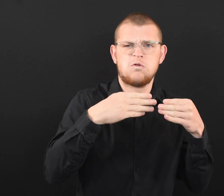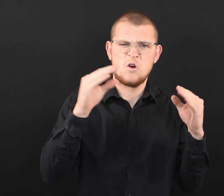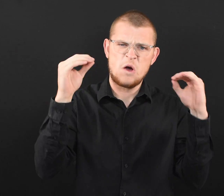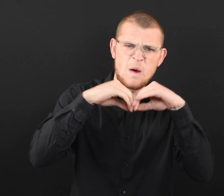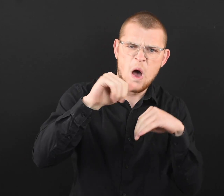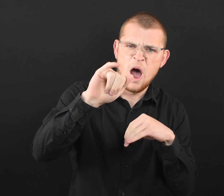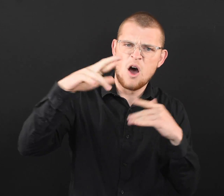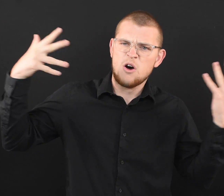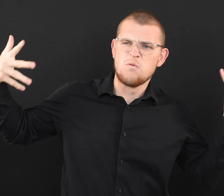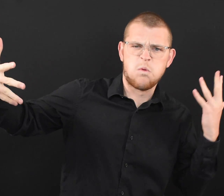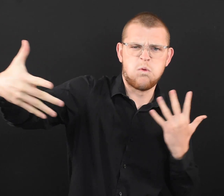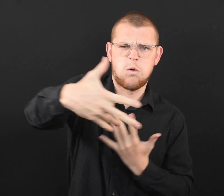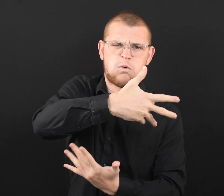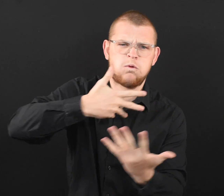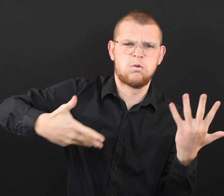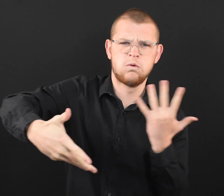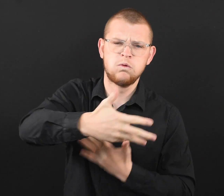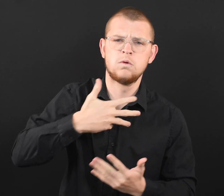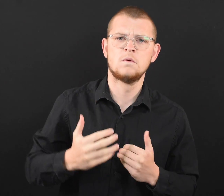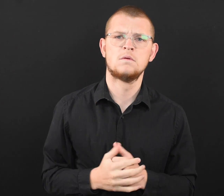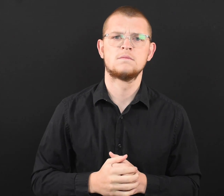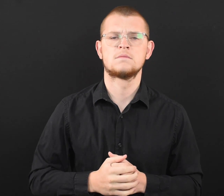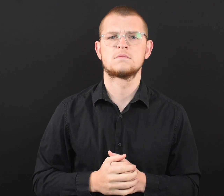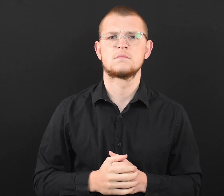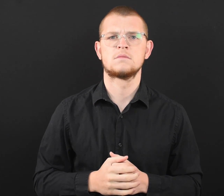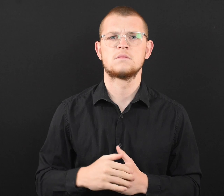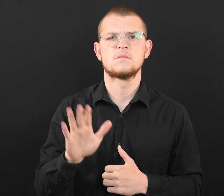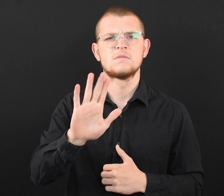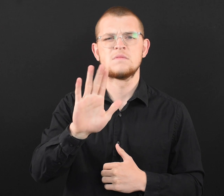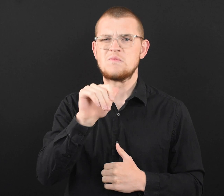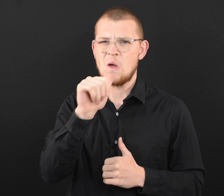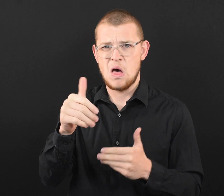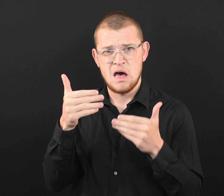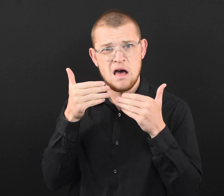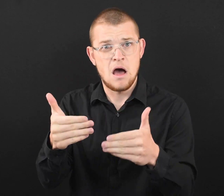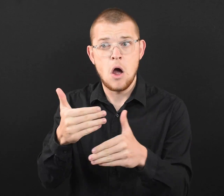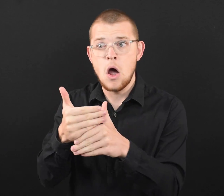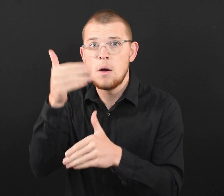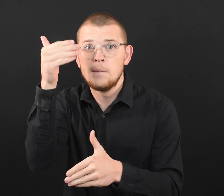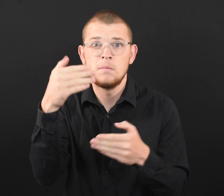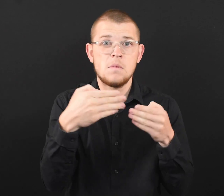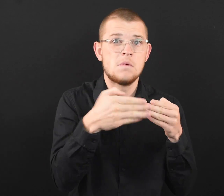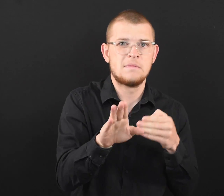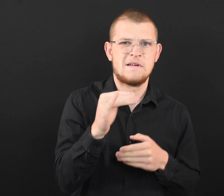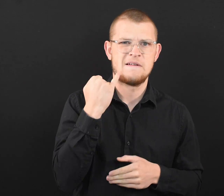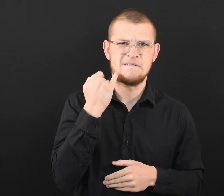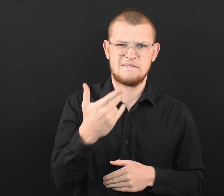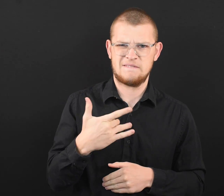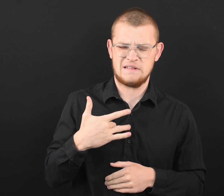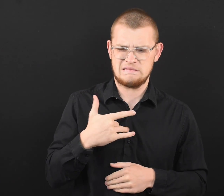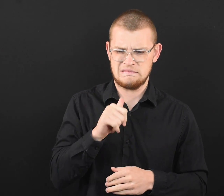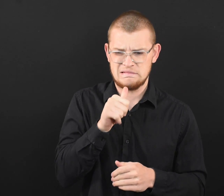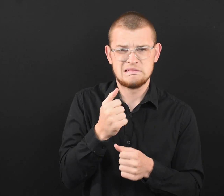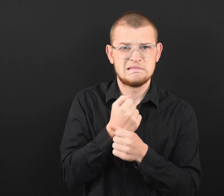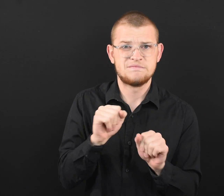to allow more fresh air to move inside. ● Do not open windows and doors if doing so